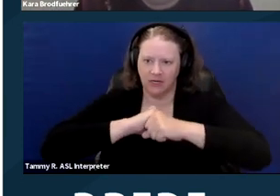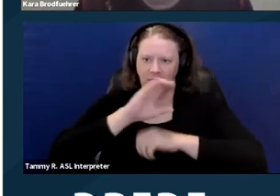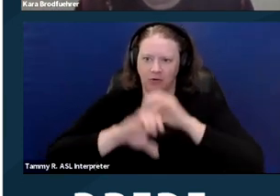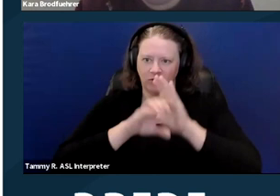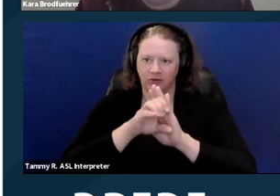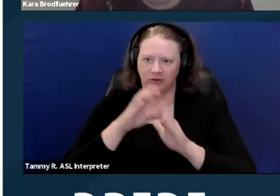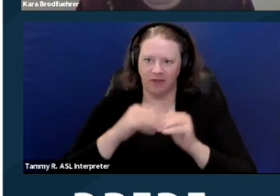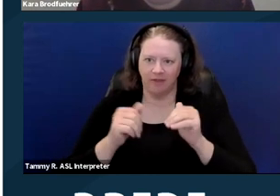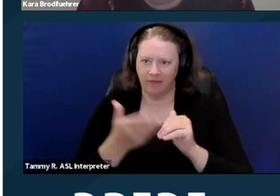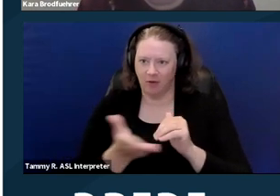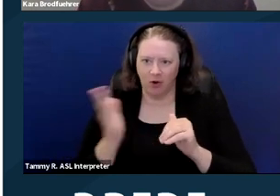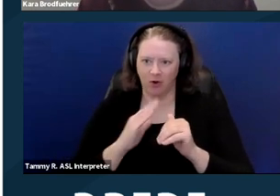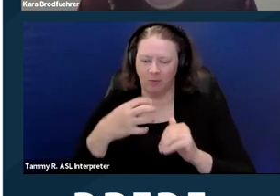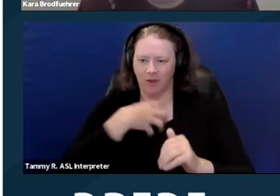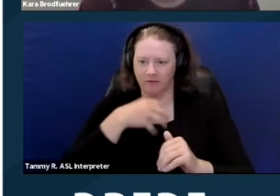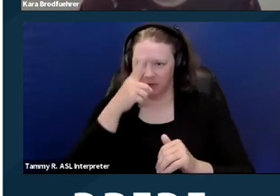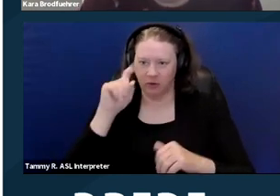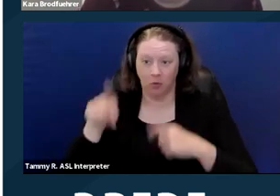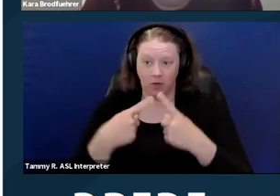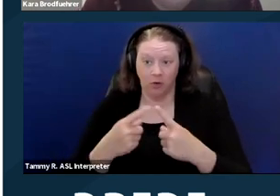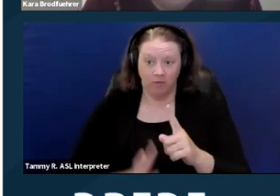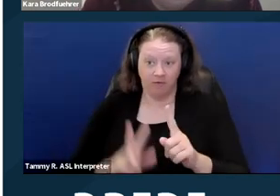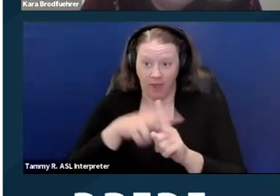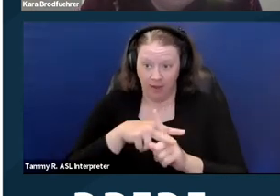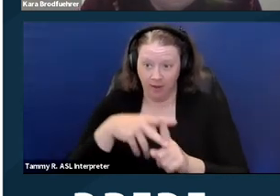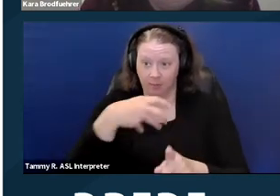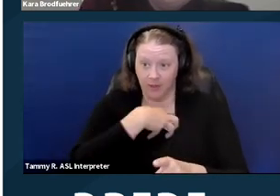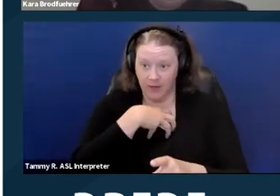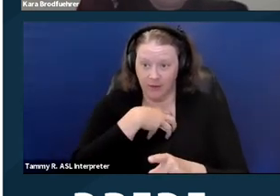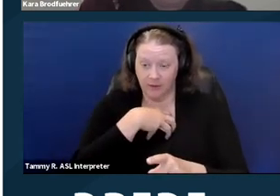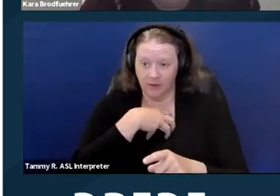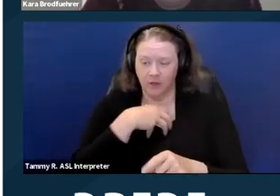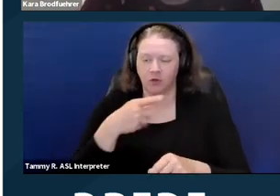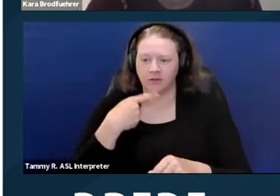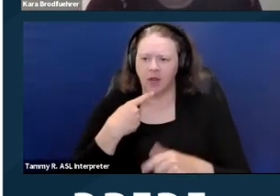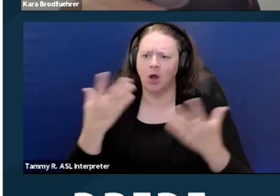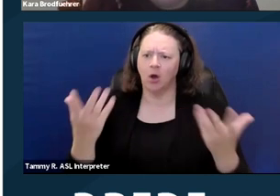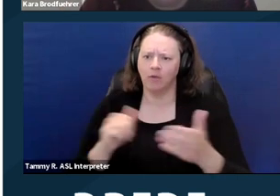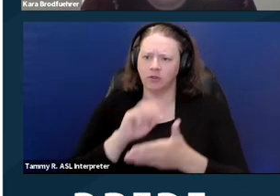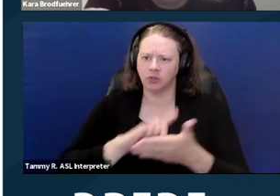because a lot of times when you file a complaint, you're saying there's discrimination based on many different things.